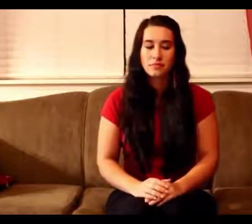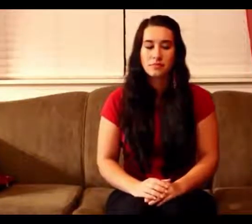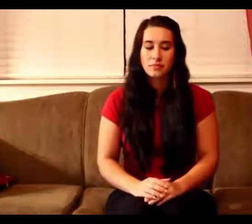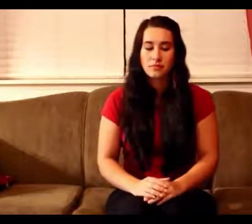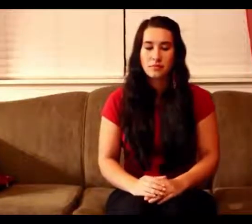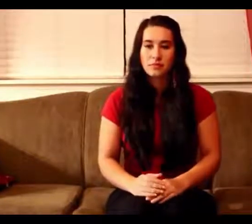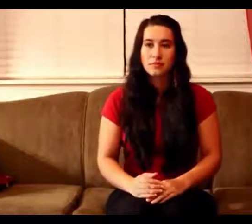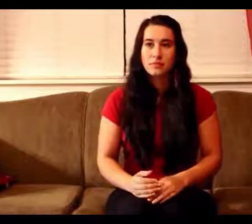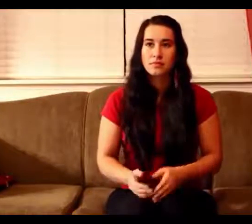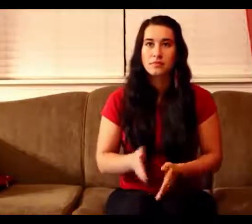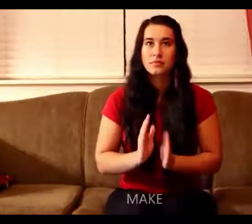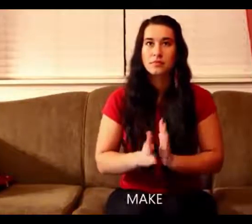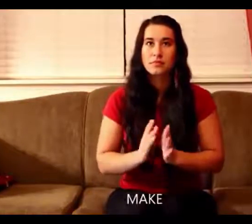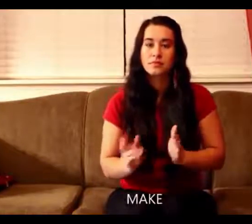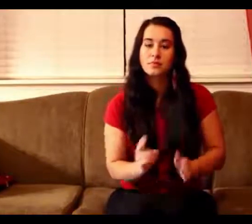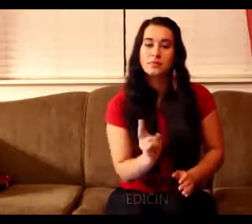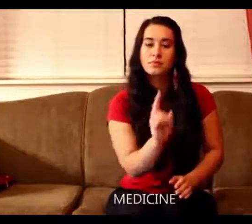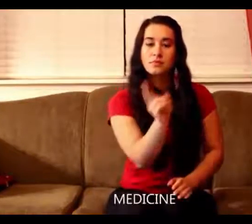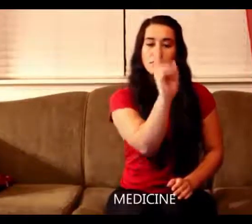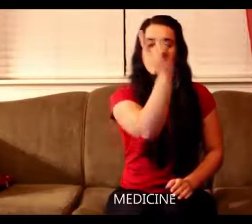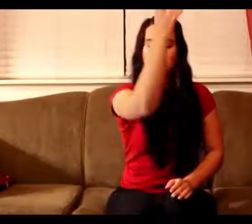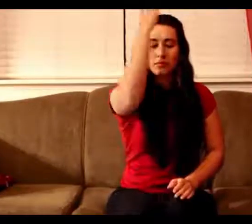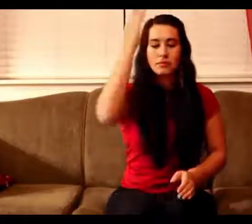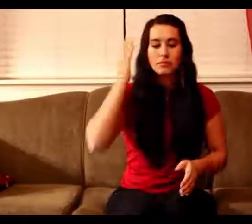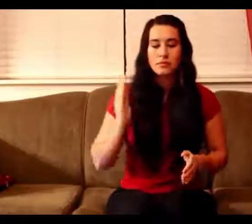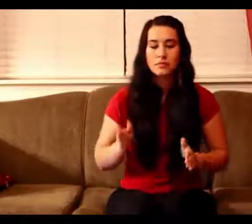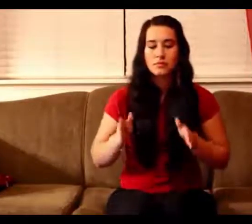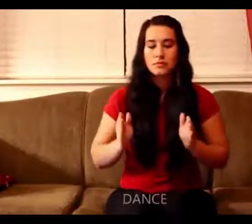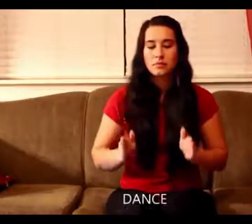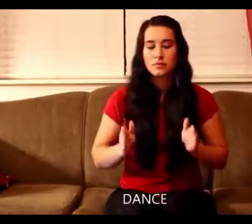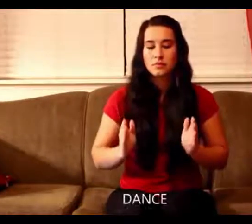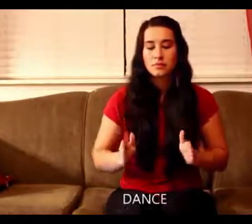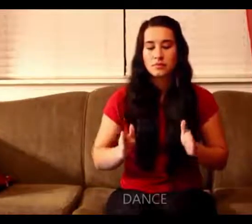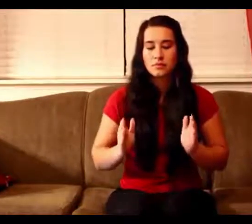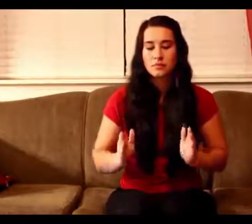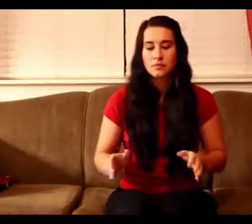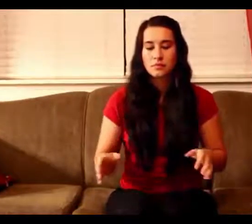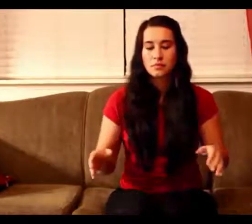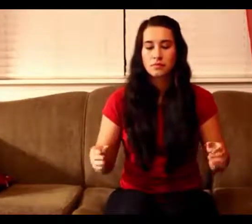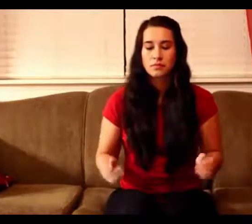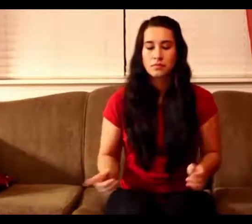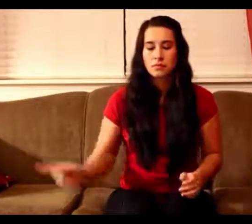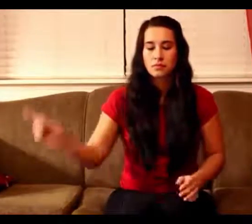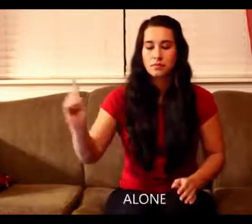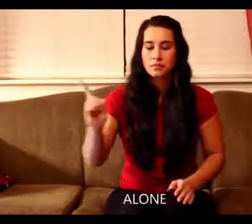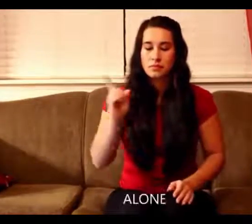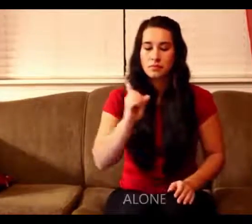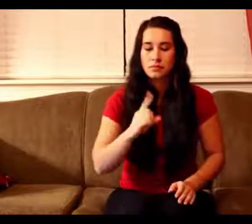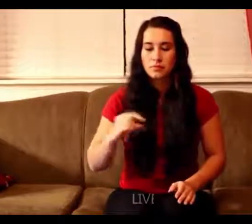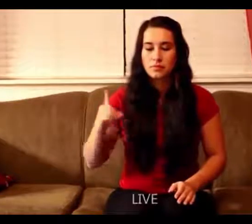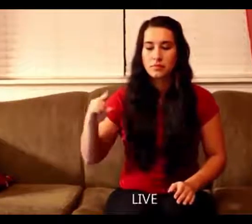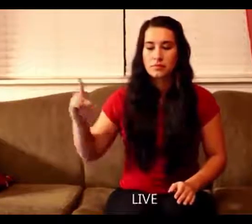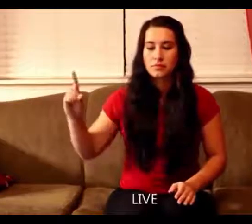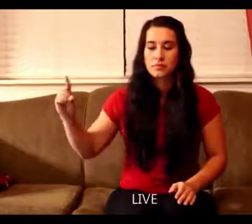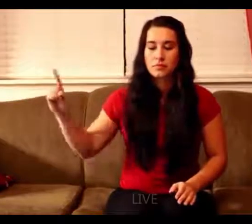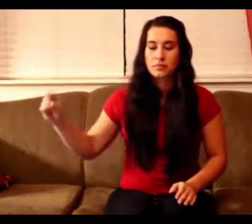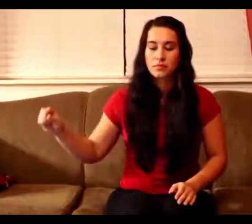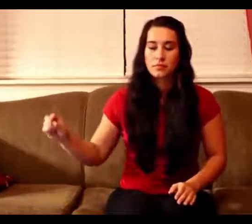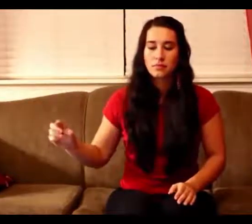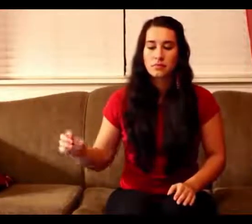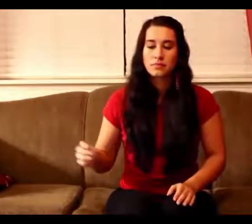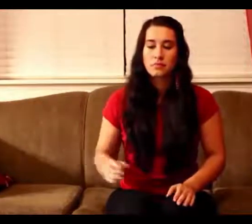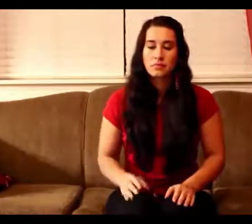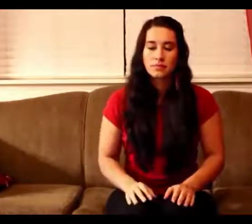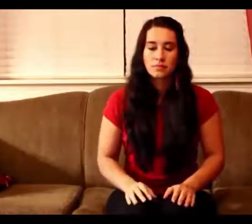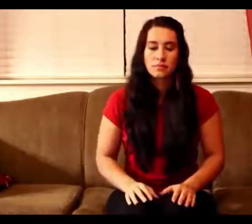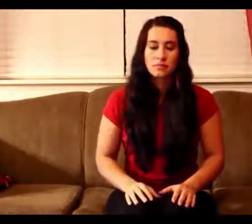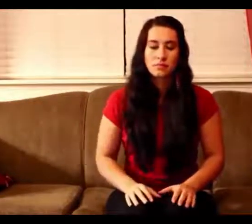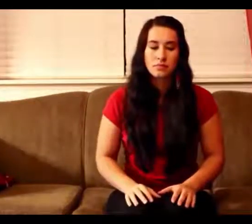I'll send a dance to you, Just to Live